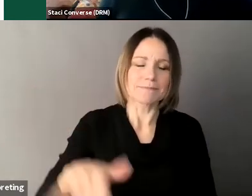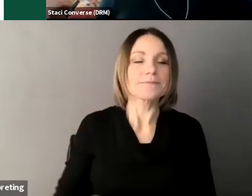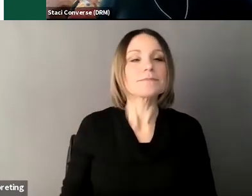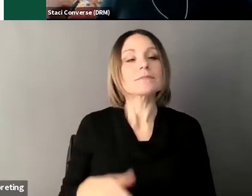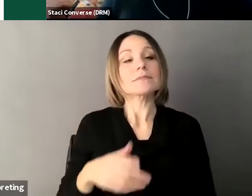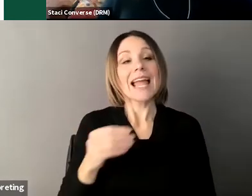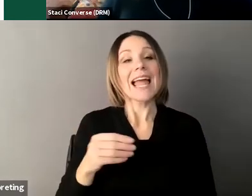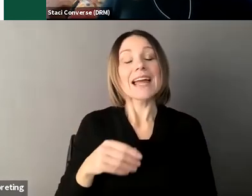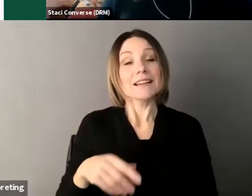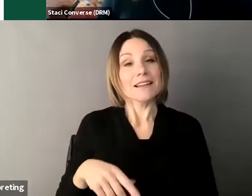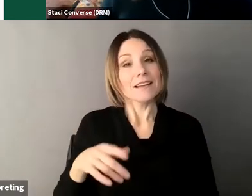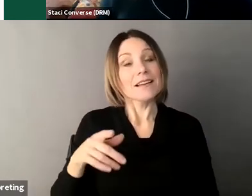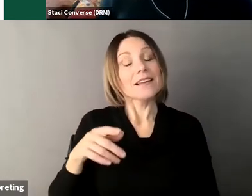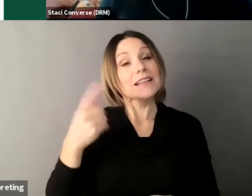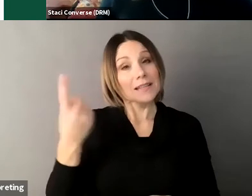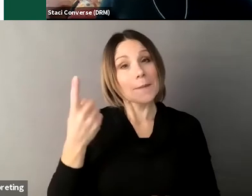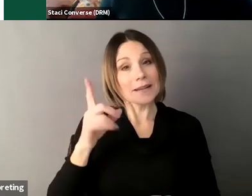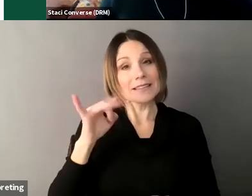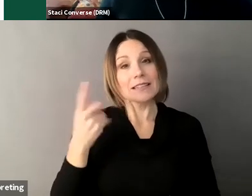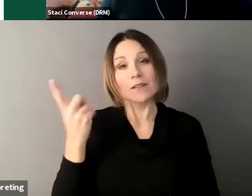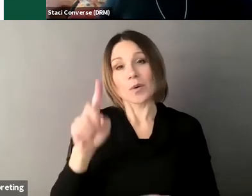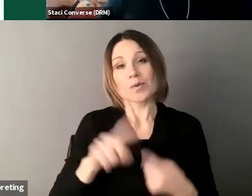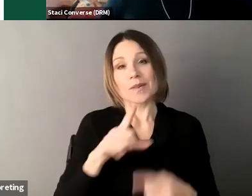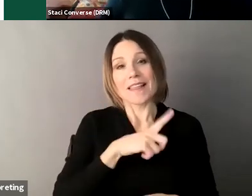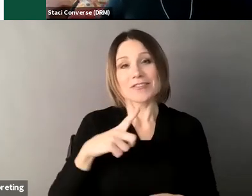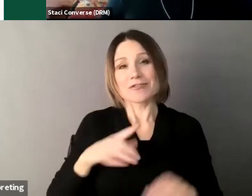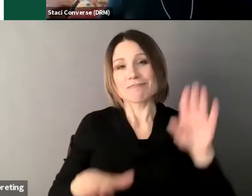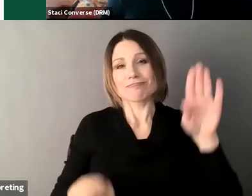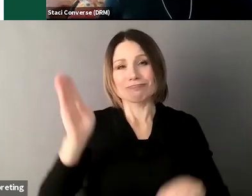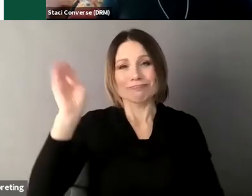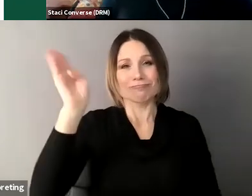a self-advocate who testified in front of the legislature this is from Stephanie Pelletier